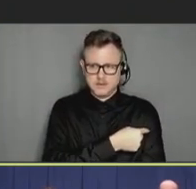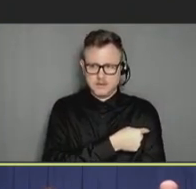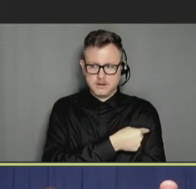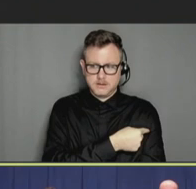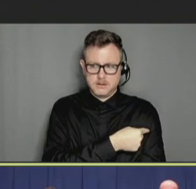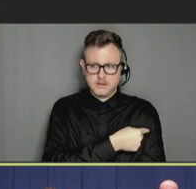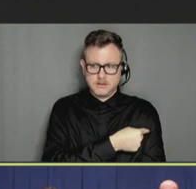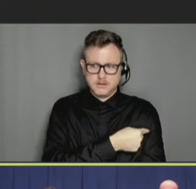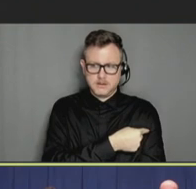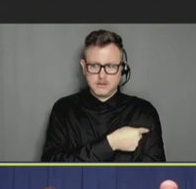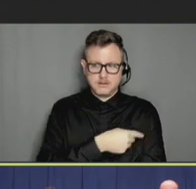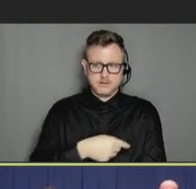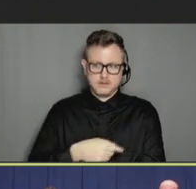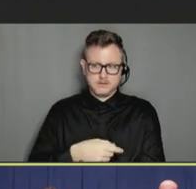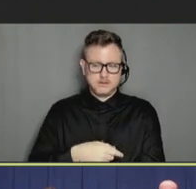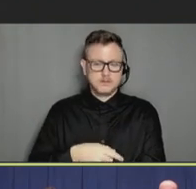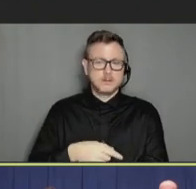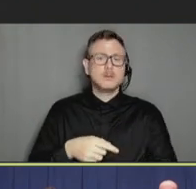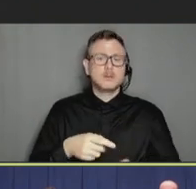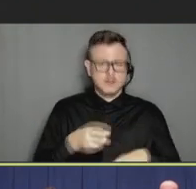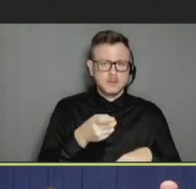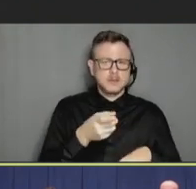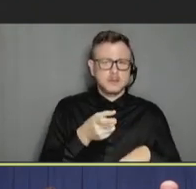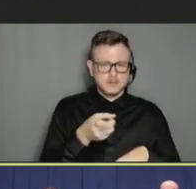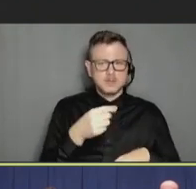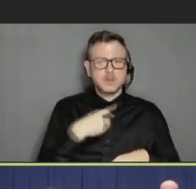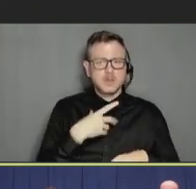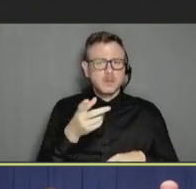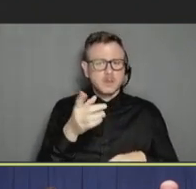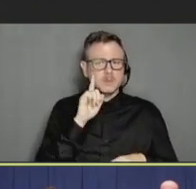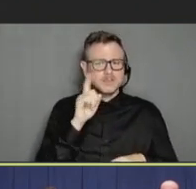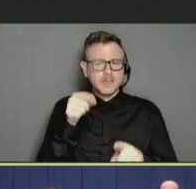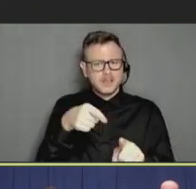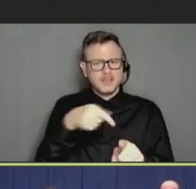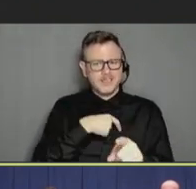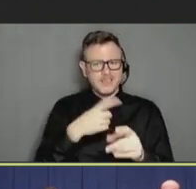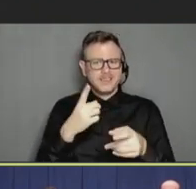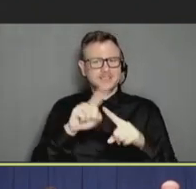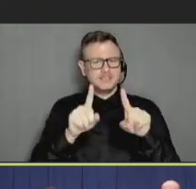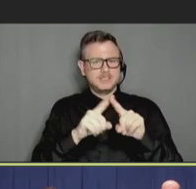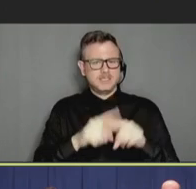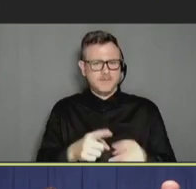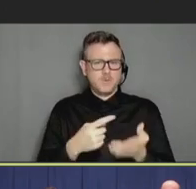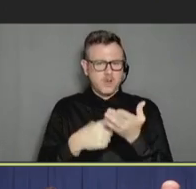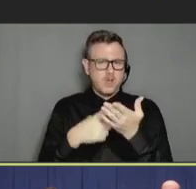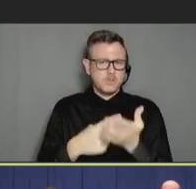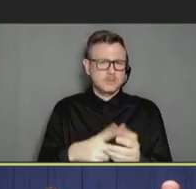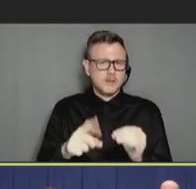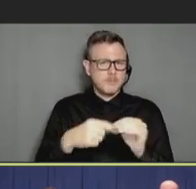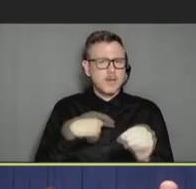vaccines so they can feel good and feel like a reasonable person when really, it's something underneath it that we really need to address, so.